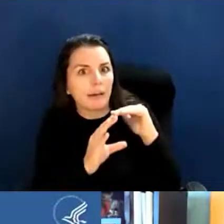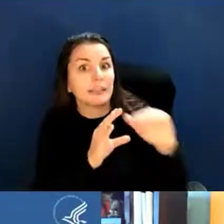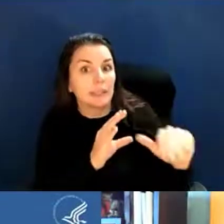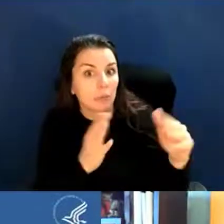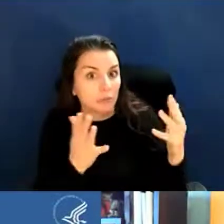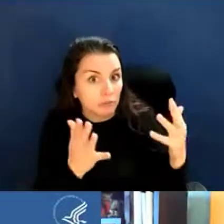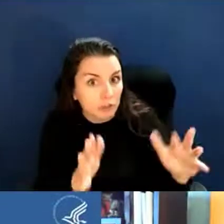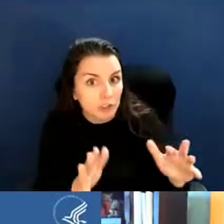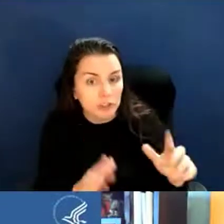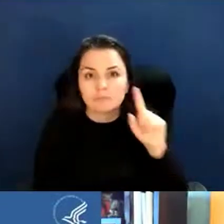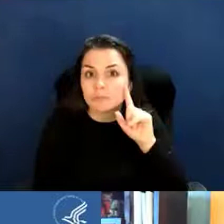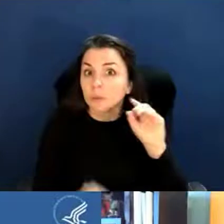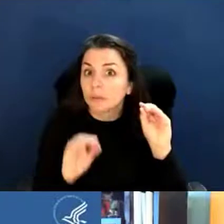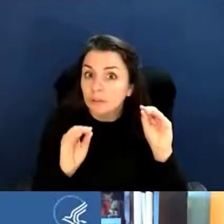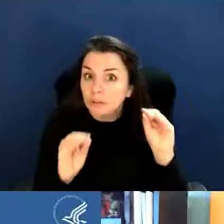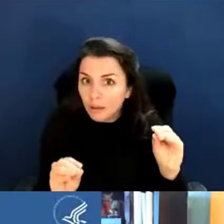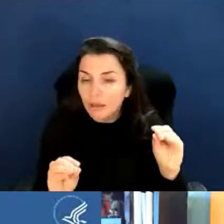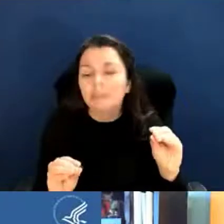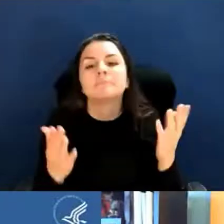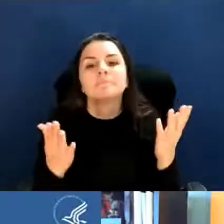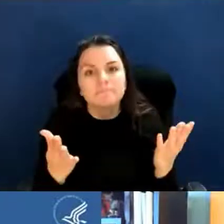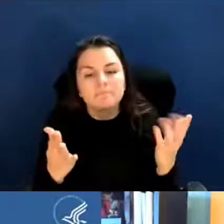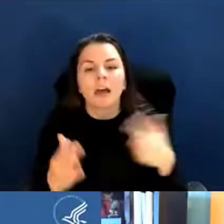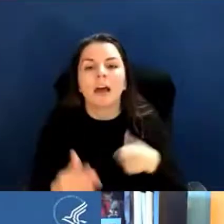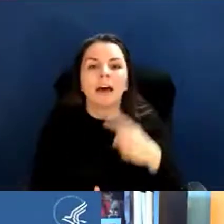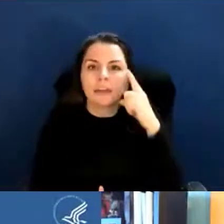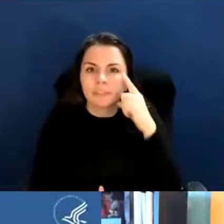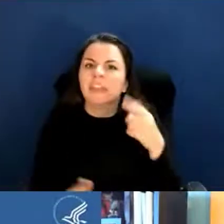I'd first just start by sending another e-mail.